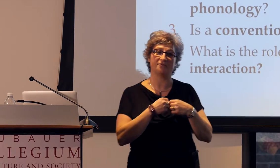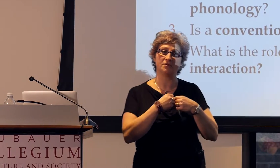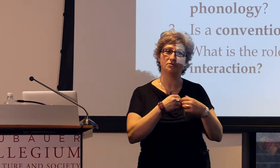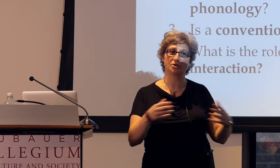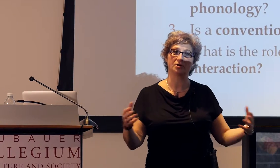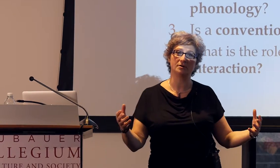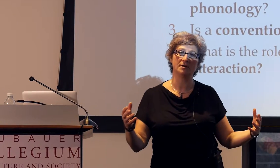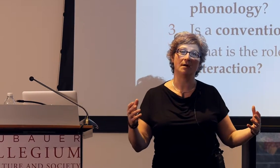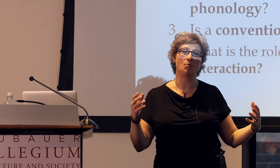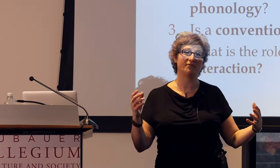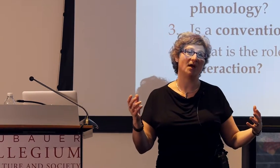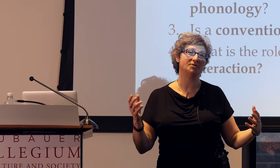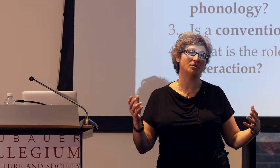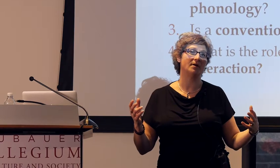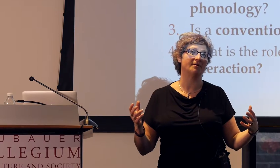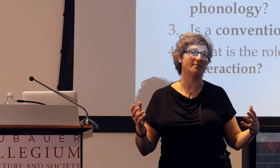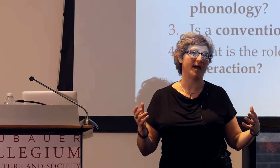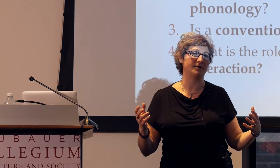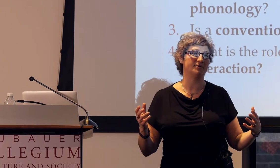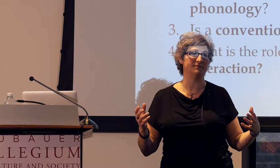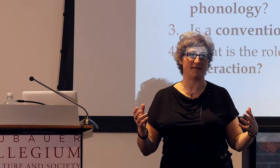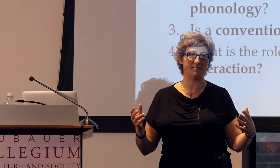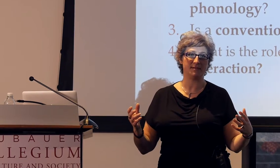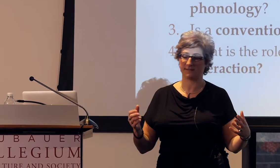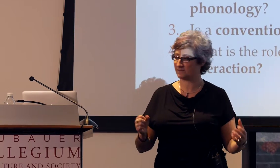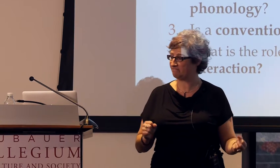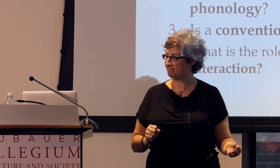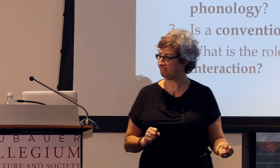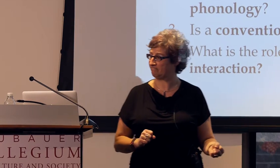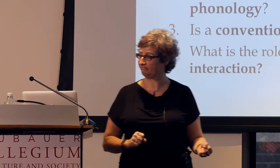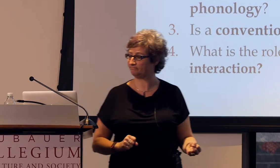for future morphological and grammatical developments.